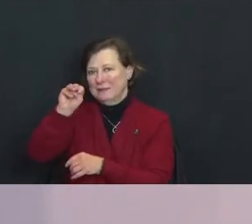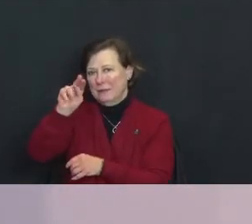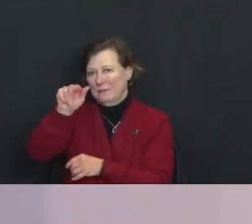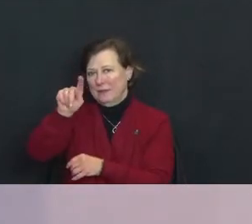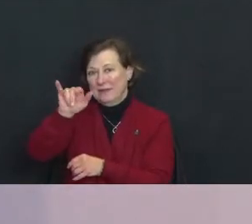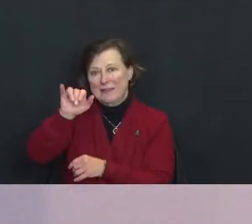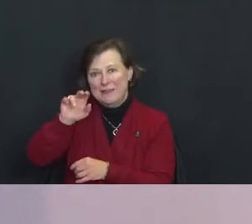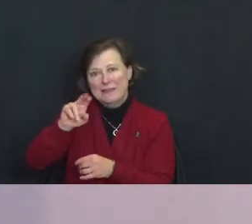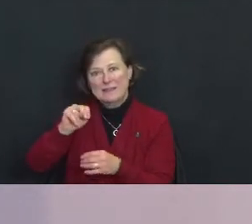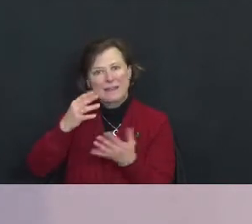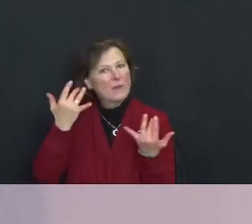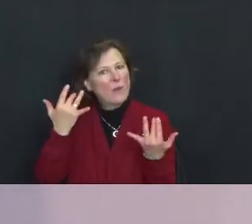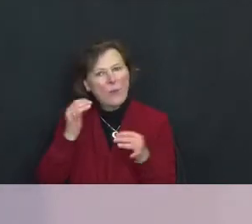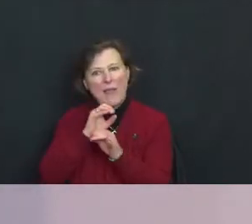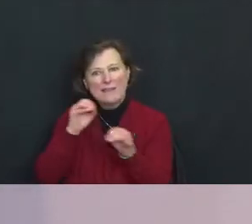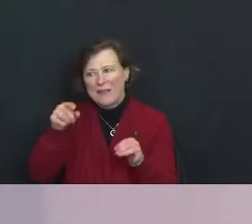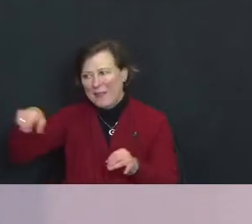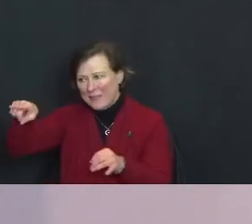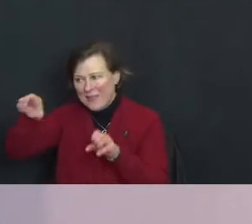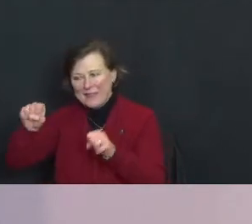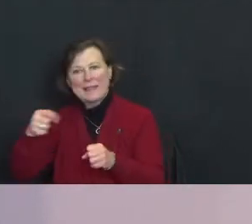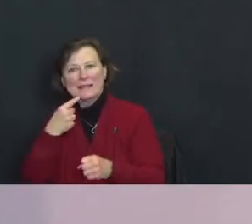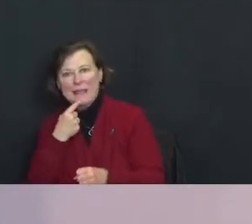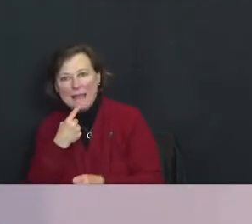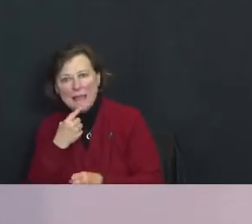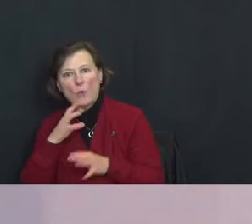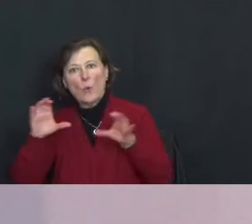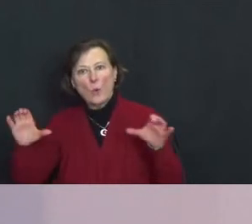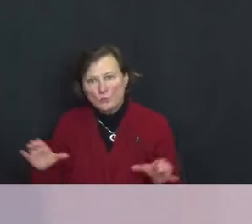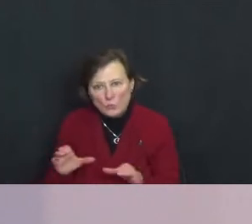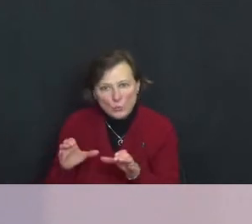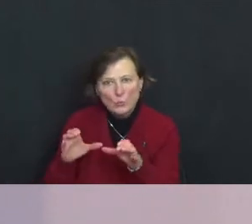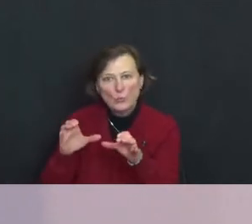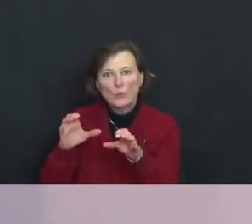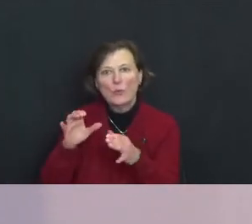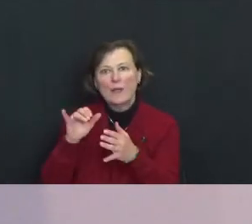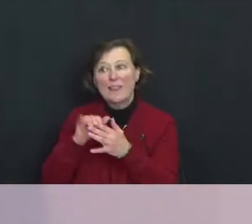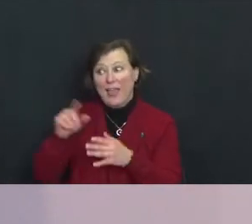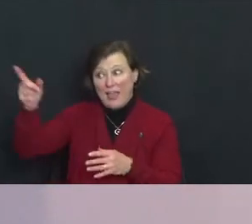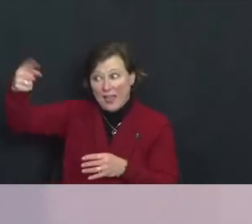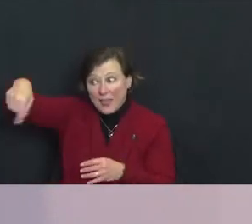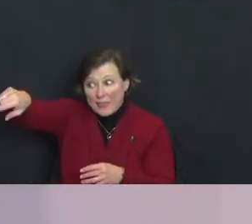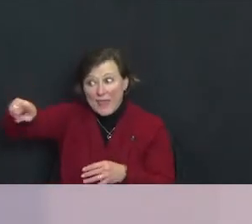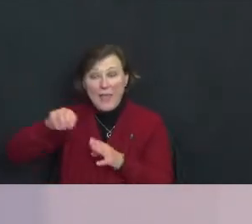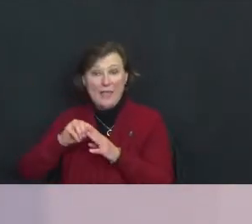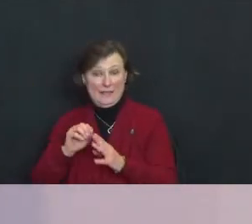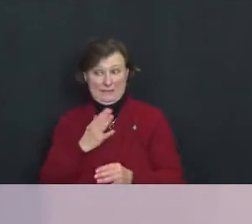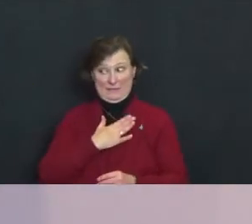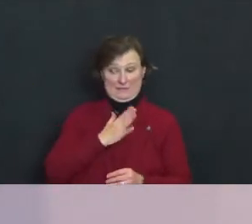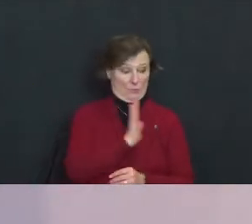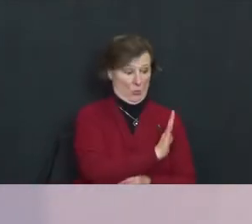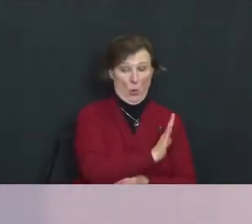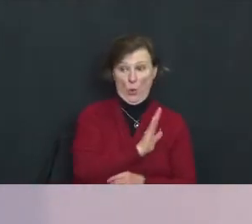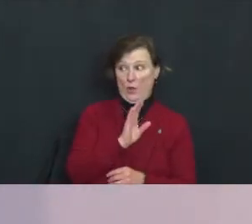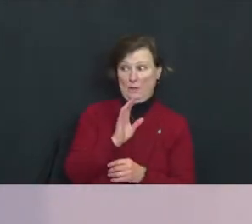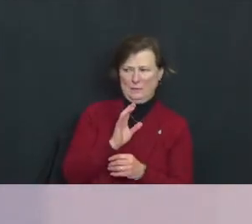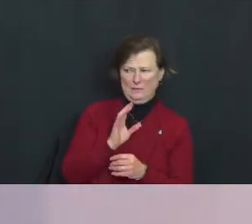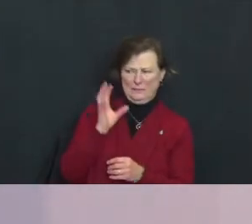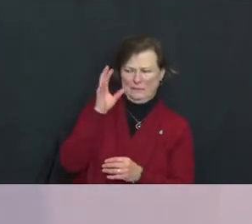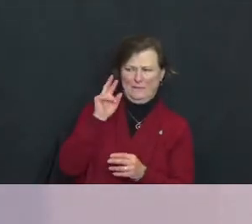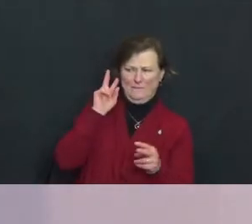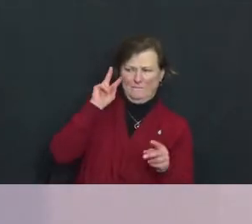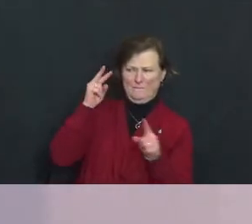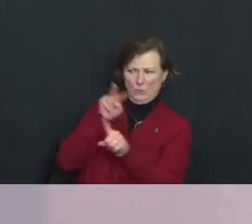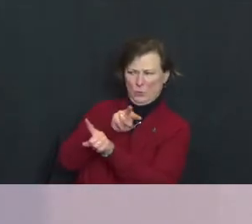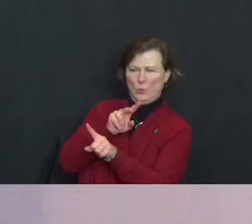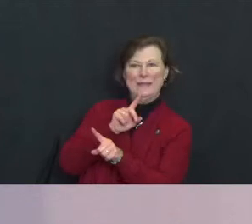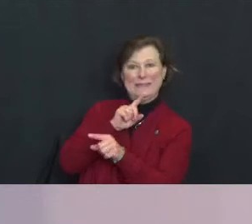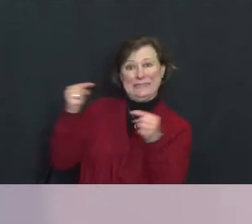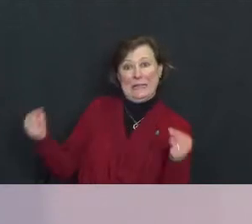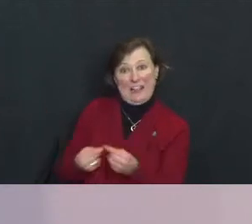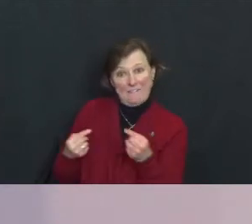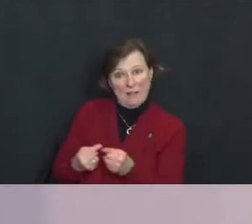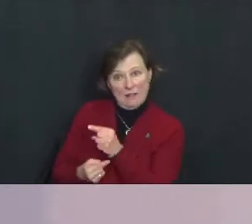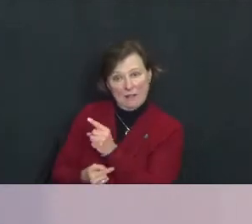can undo the fact that they, in your estimation, are inherently evil